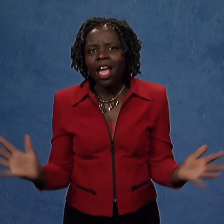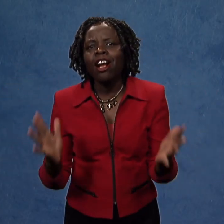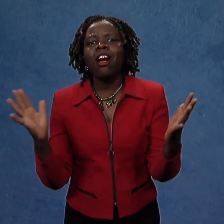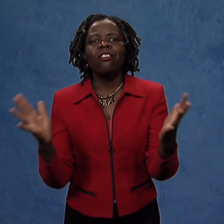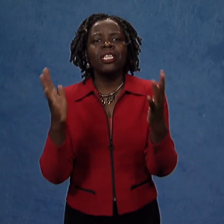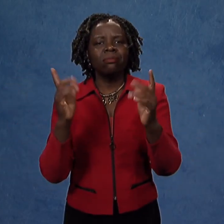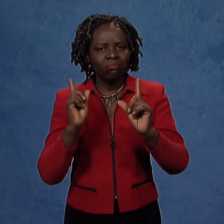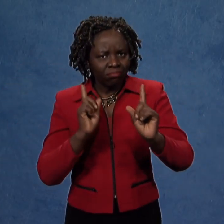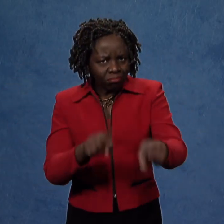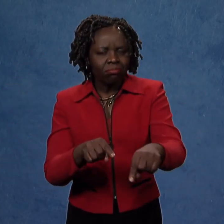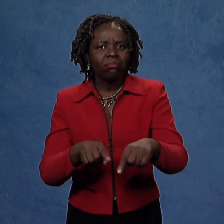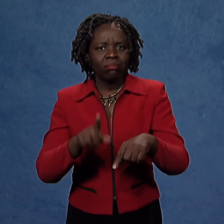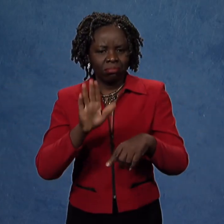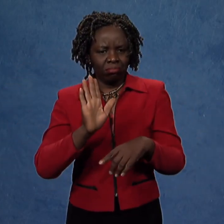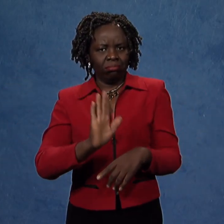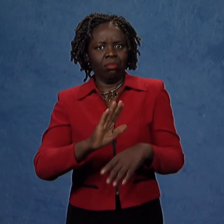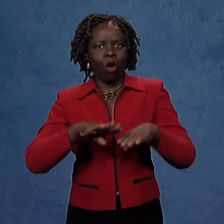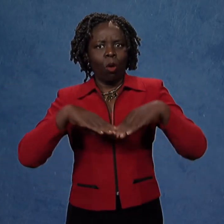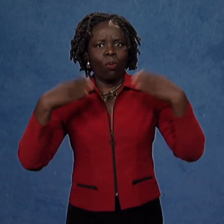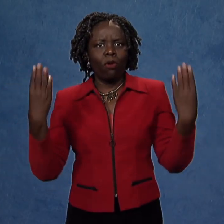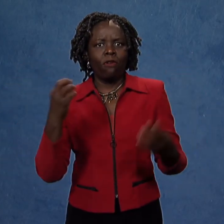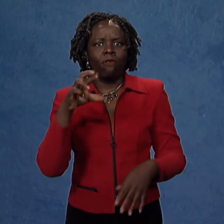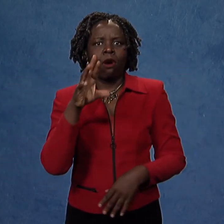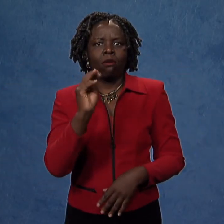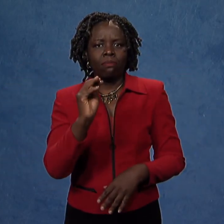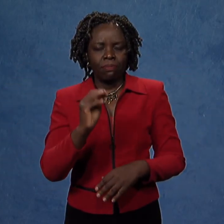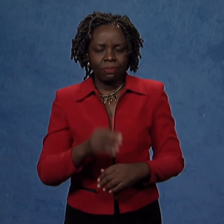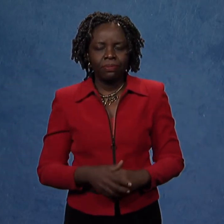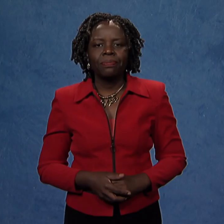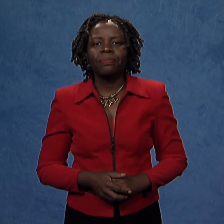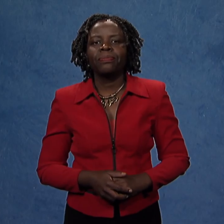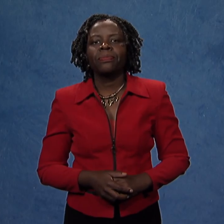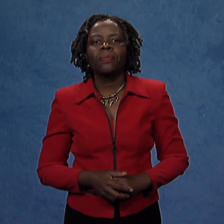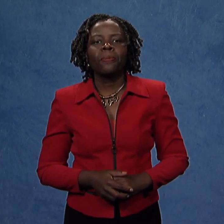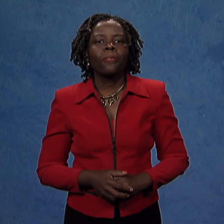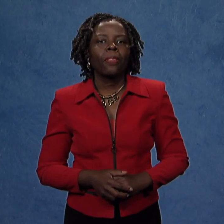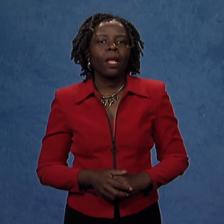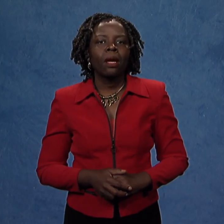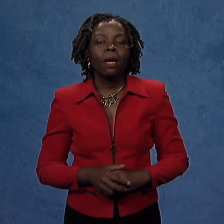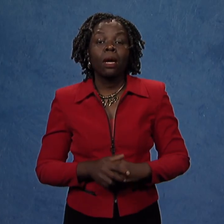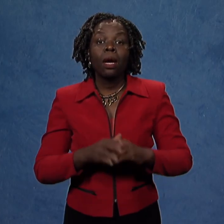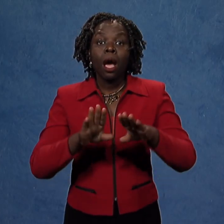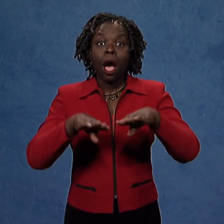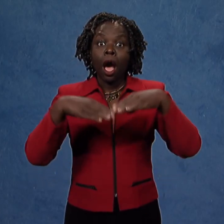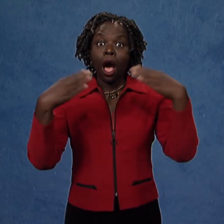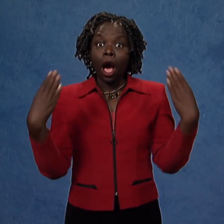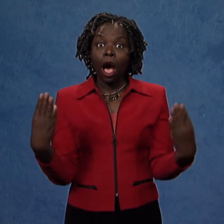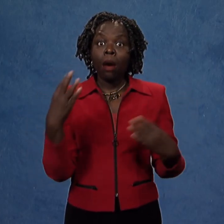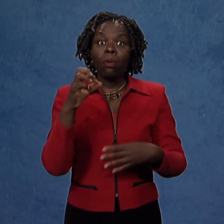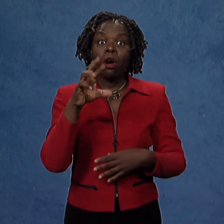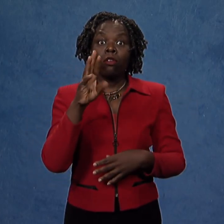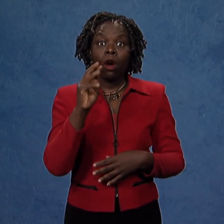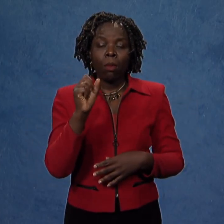Everyone is invited and encouraged to attend the open public forums.